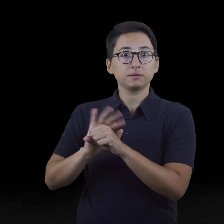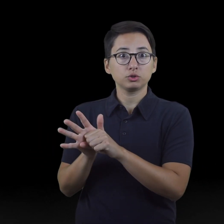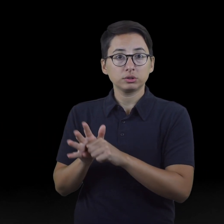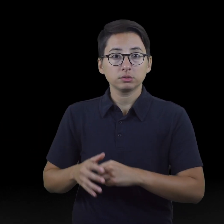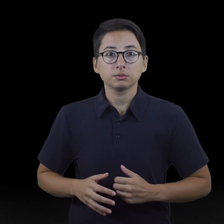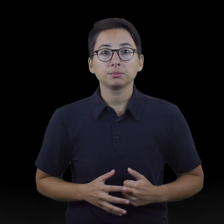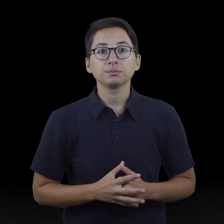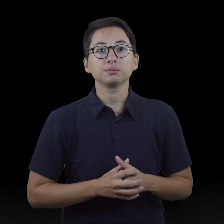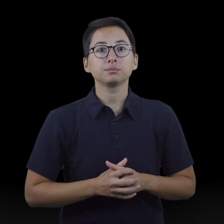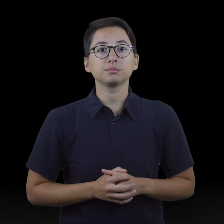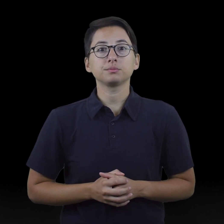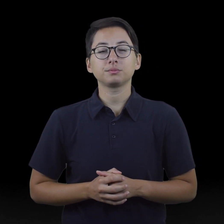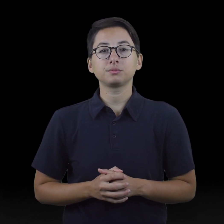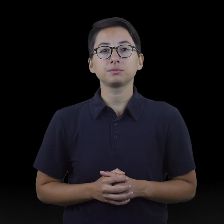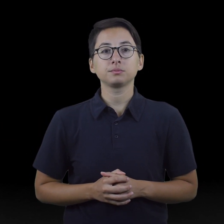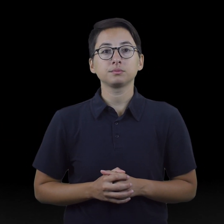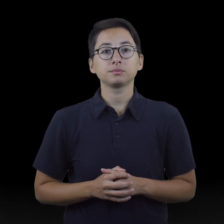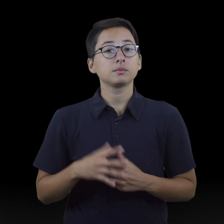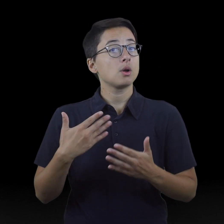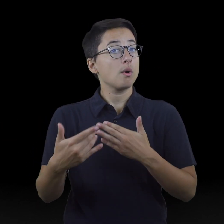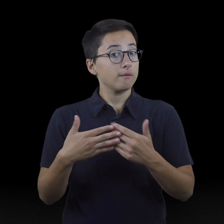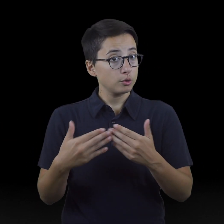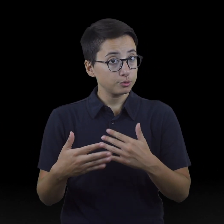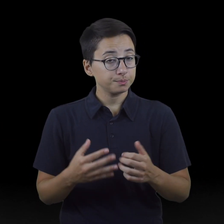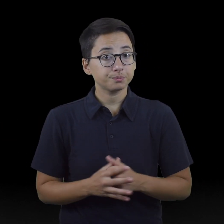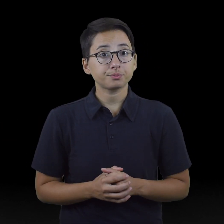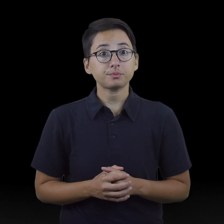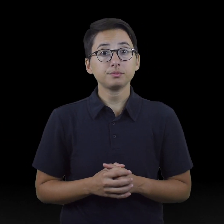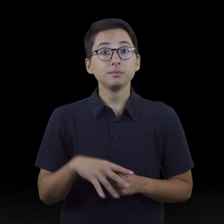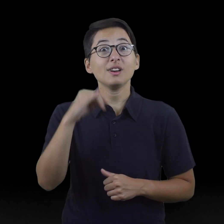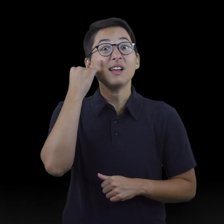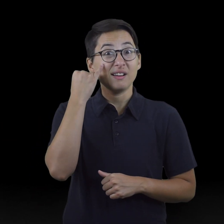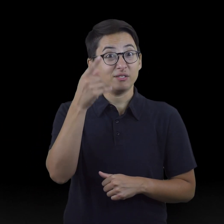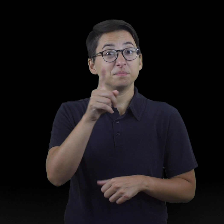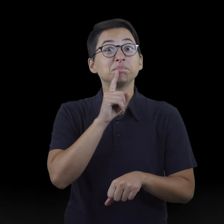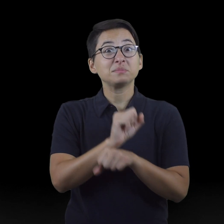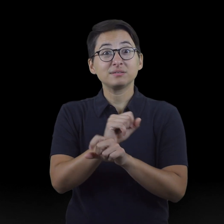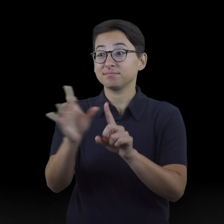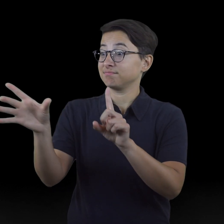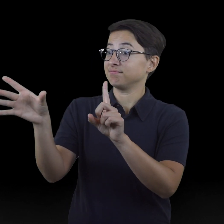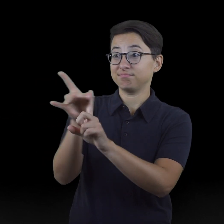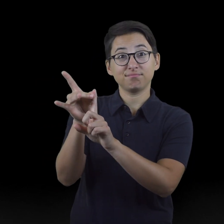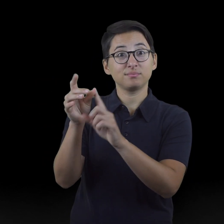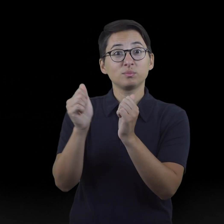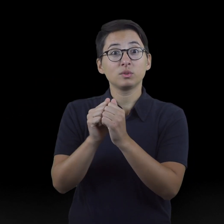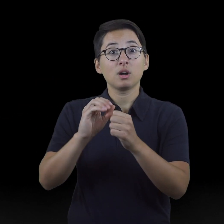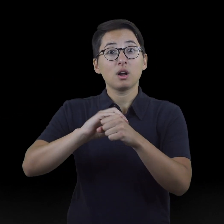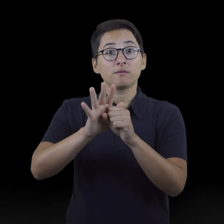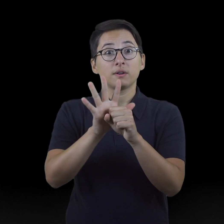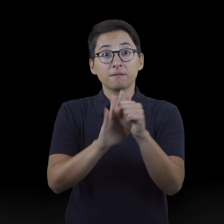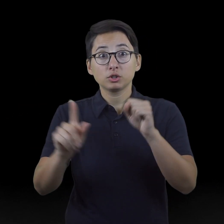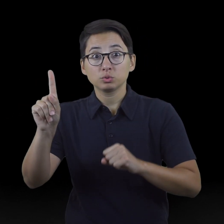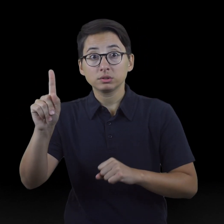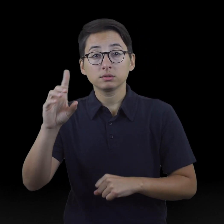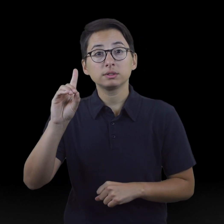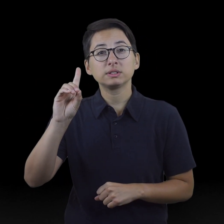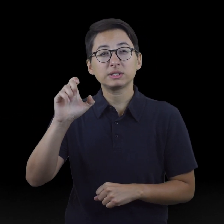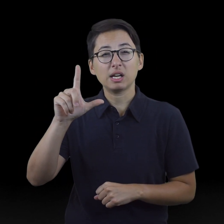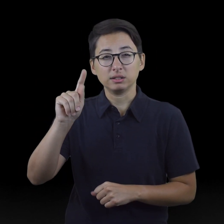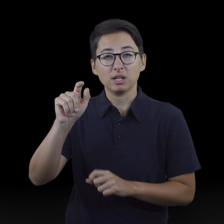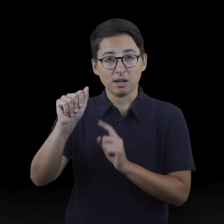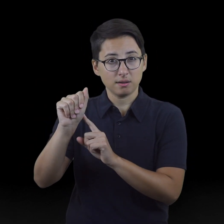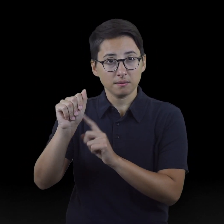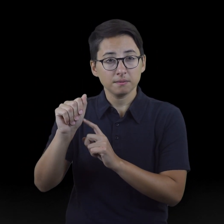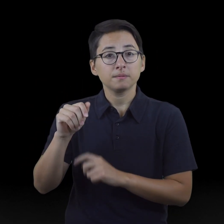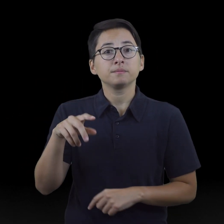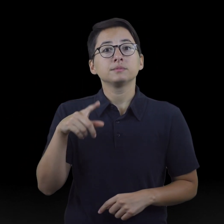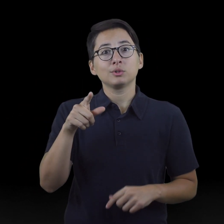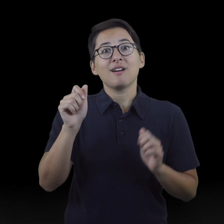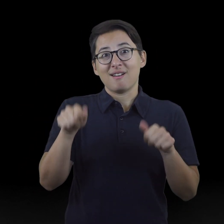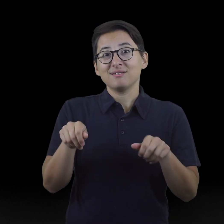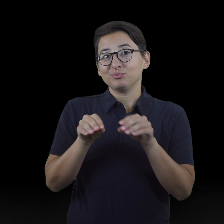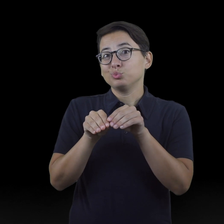However, if you are infected with the COVID-19 Delta variant you can spread the virus to others.